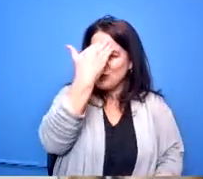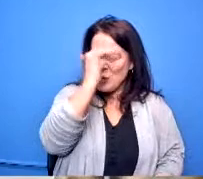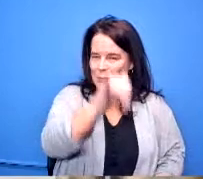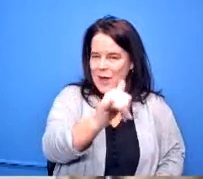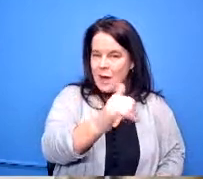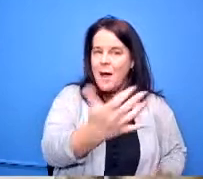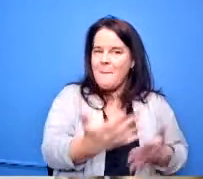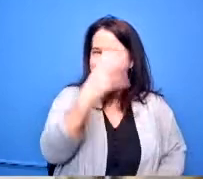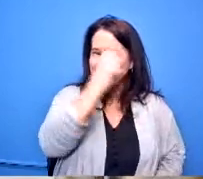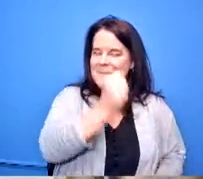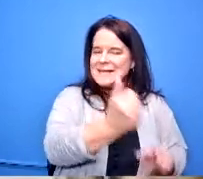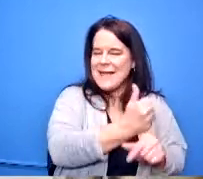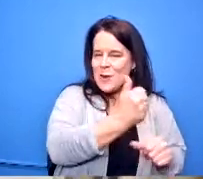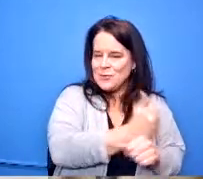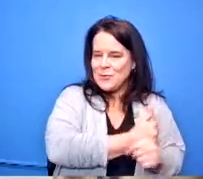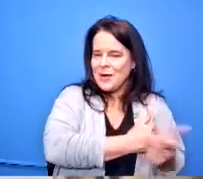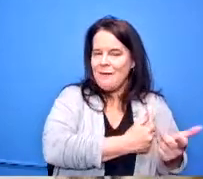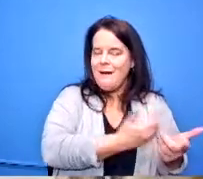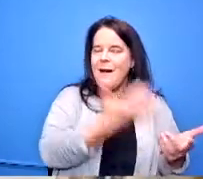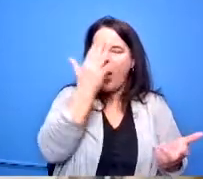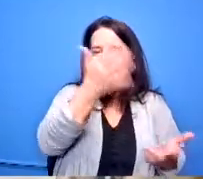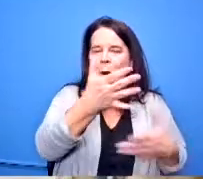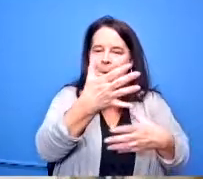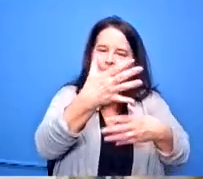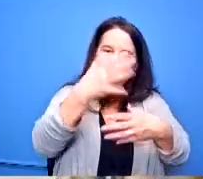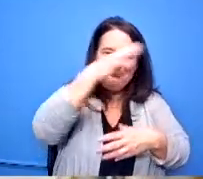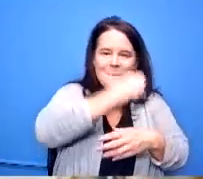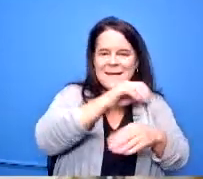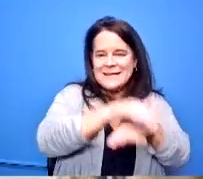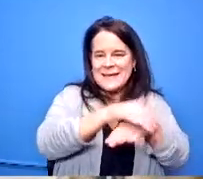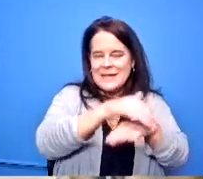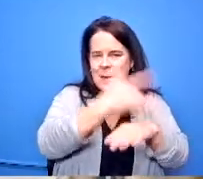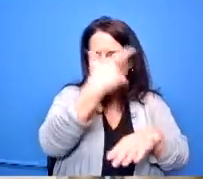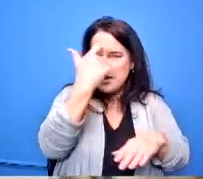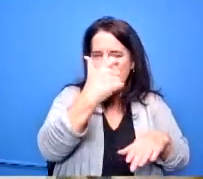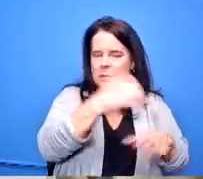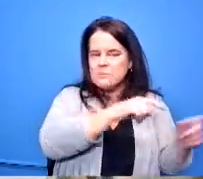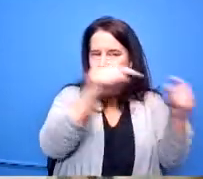and i'm going to miss my english class that day because i'm doing my pathway stuff so the